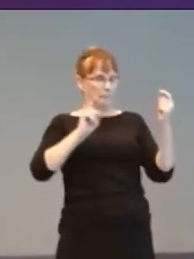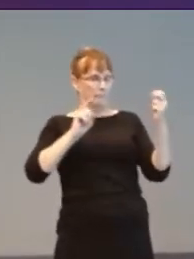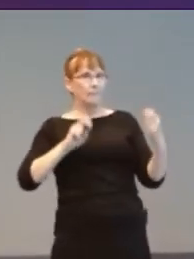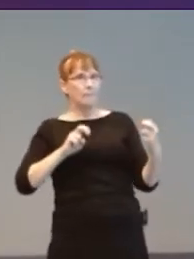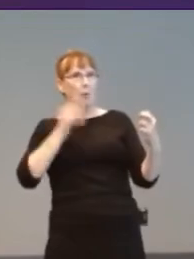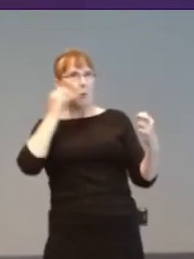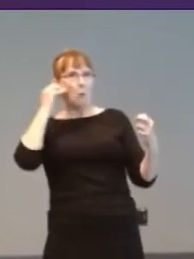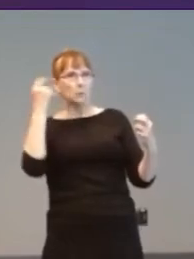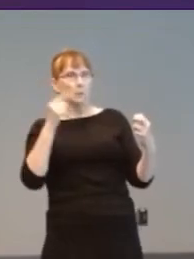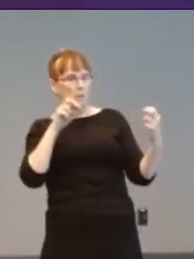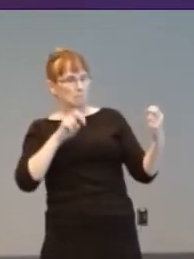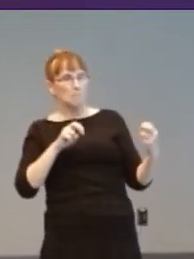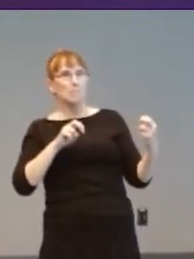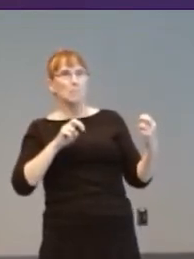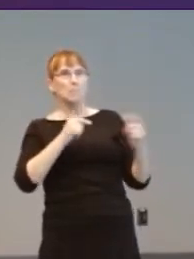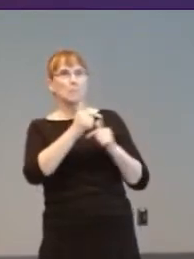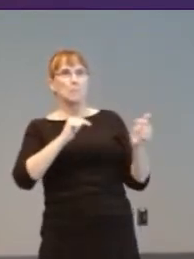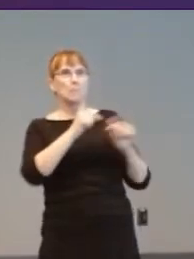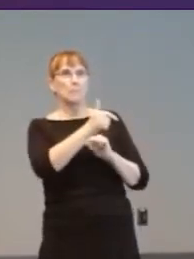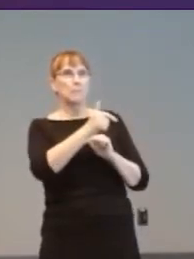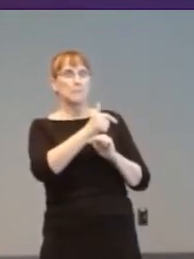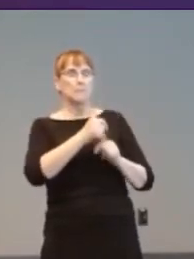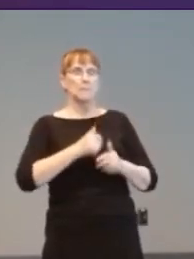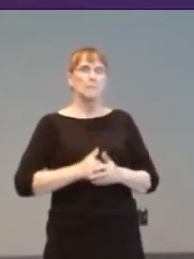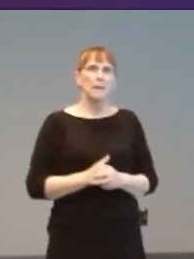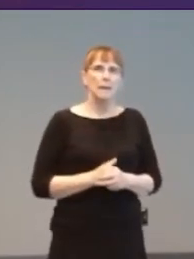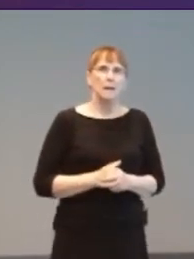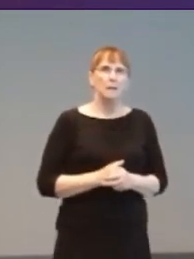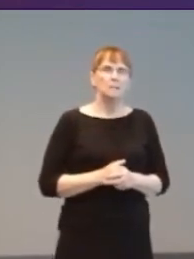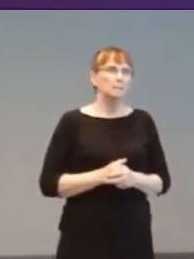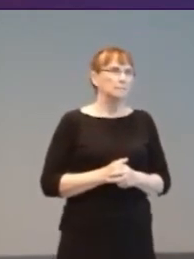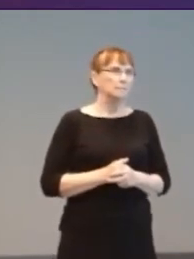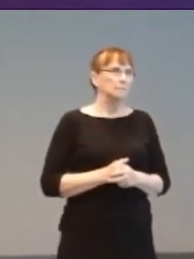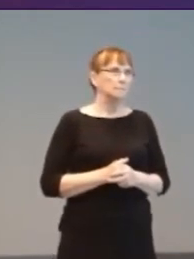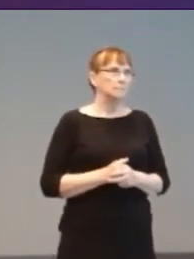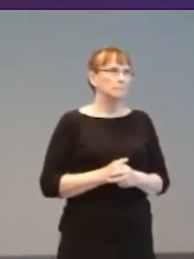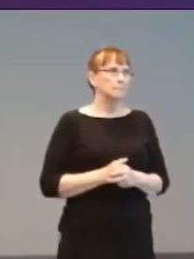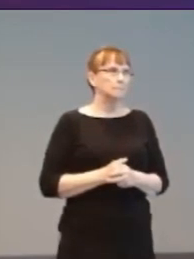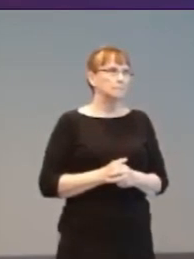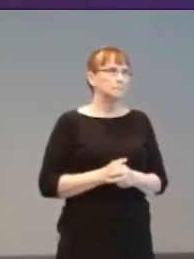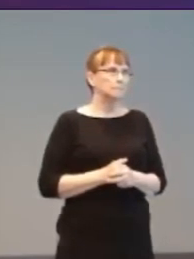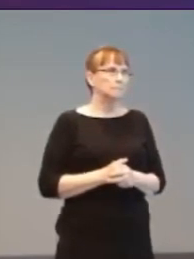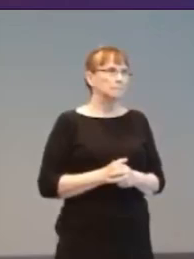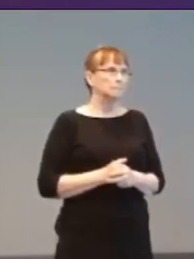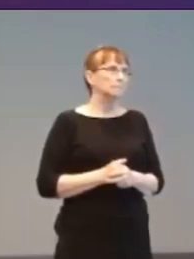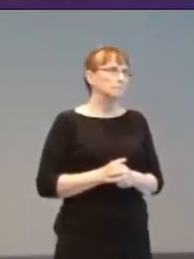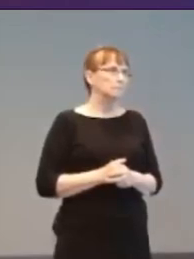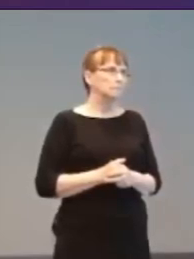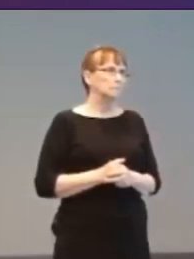could have enabled those children. [chirpy 1970s synthesiser jingle]